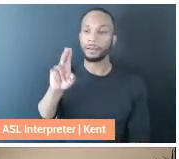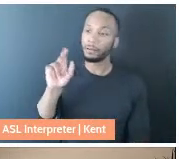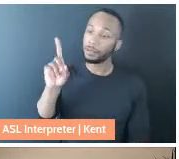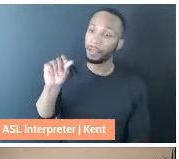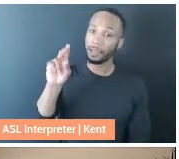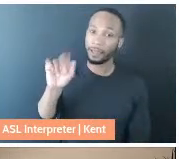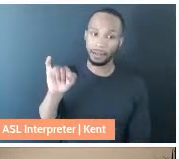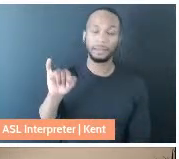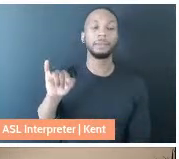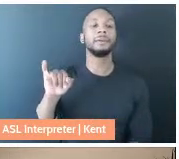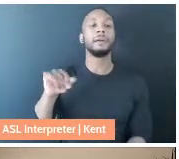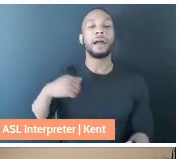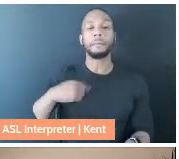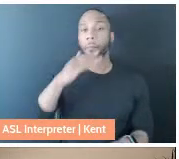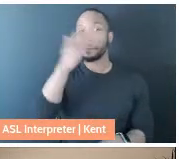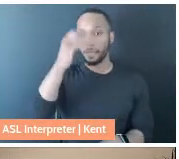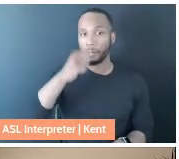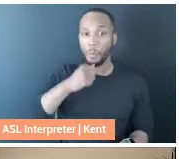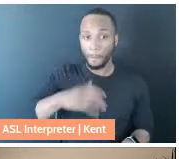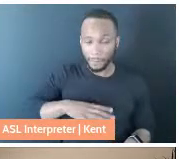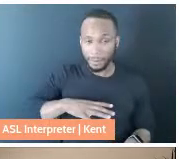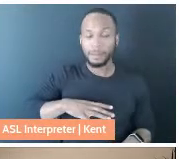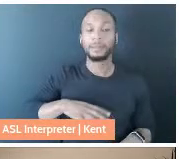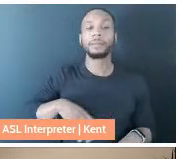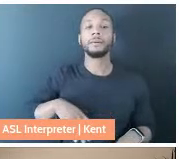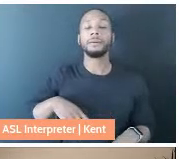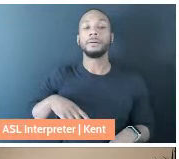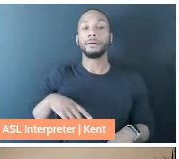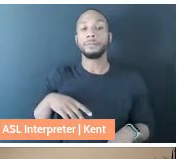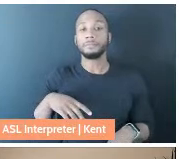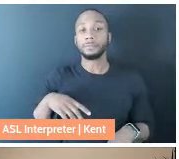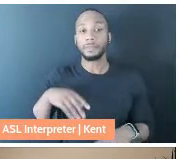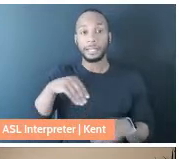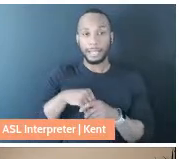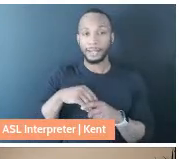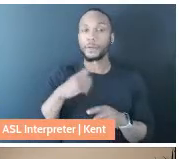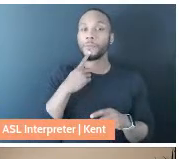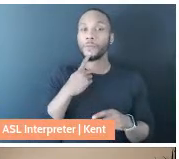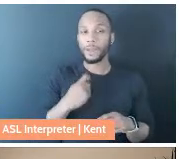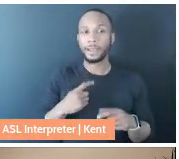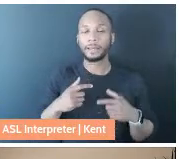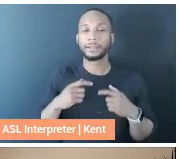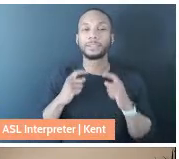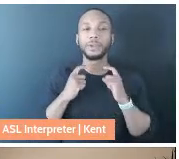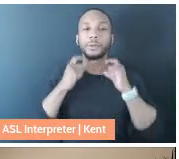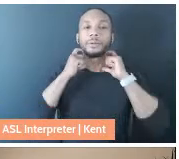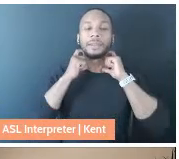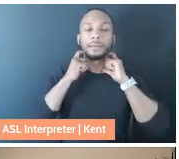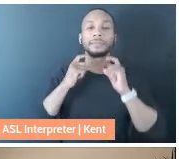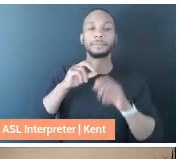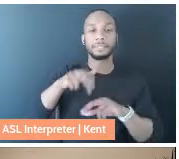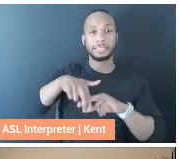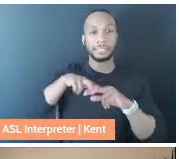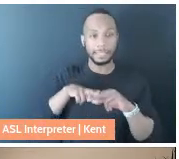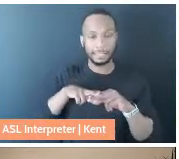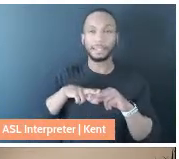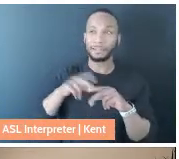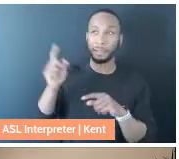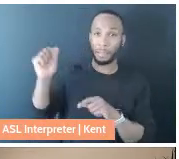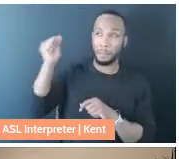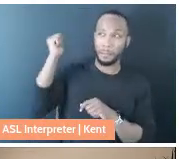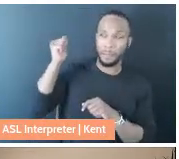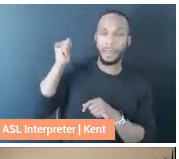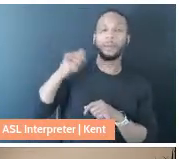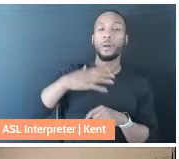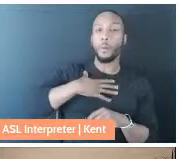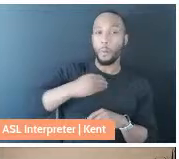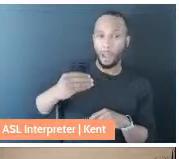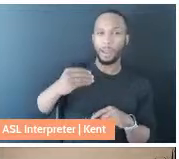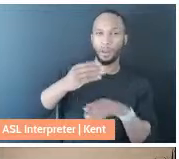woman in a red turtleneck, sitting in front of a white and wooden screen that's hiding the mess